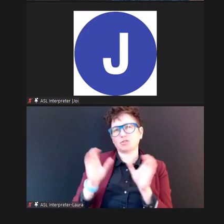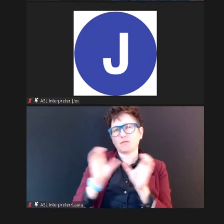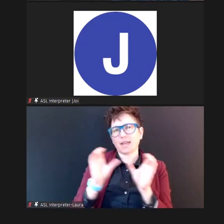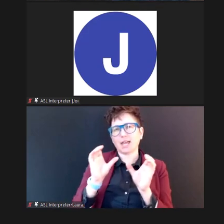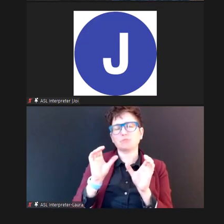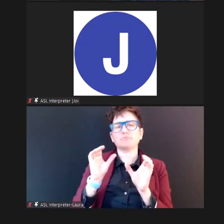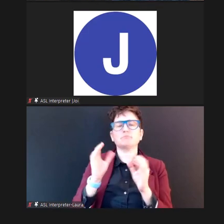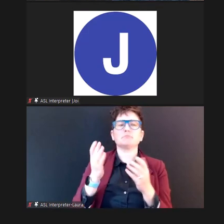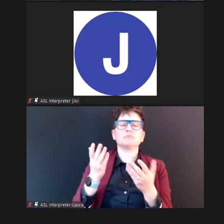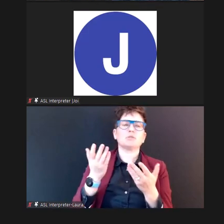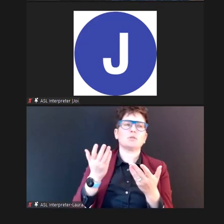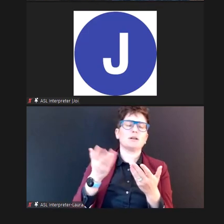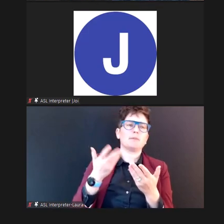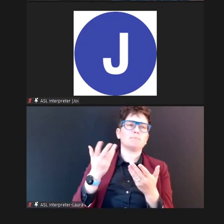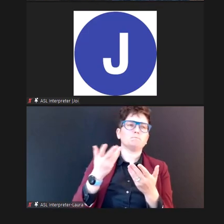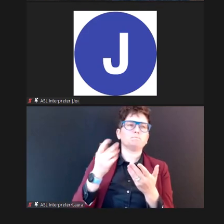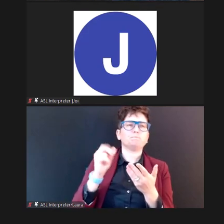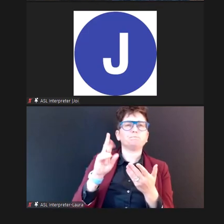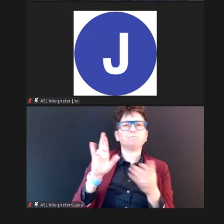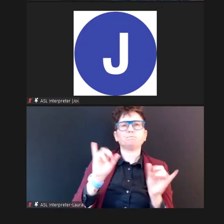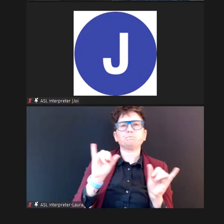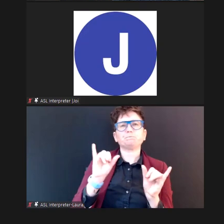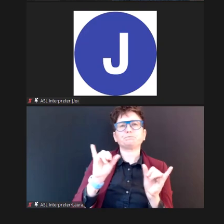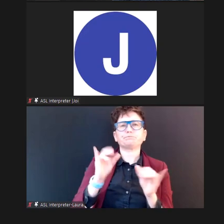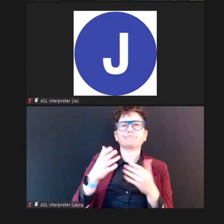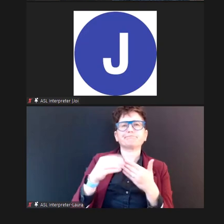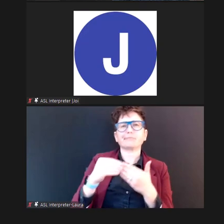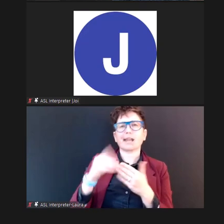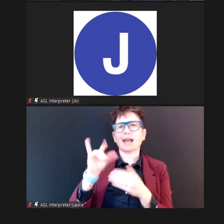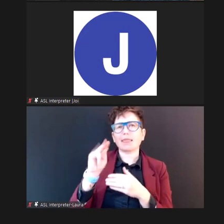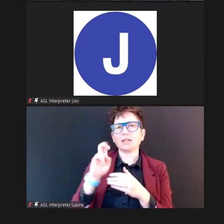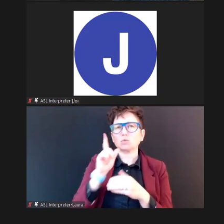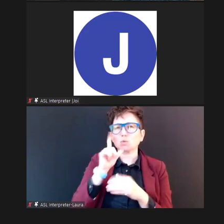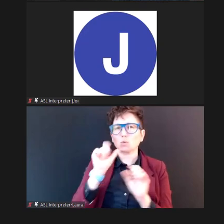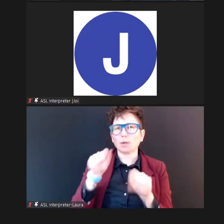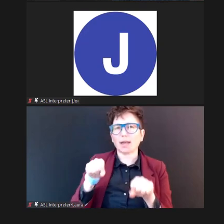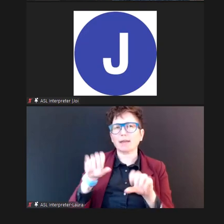Kind of guidelines on who can perform the various screening in their states.